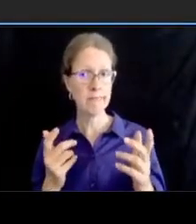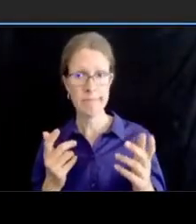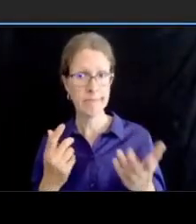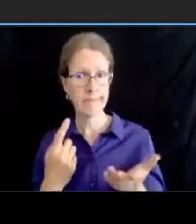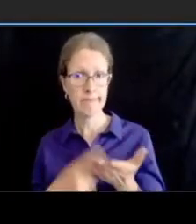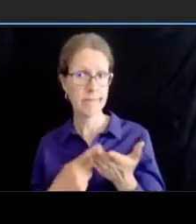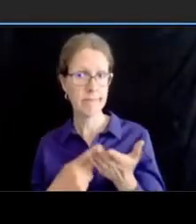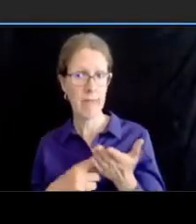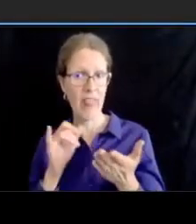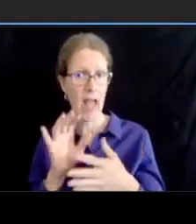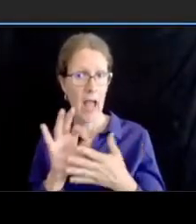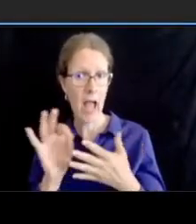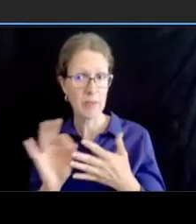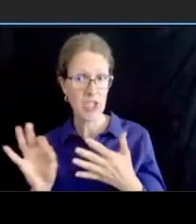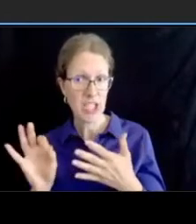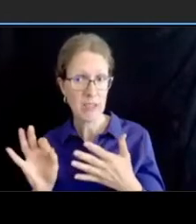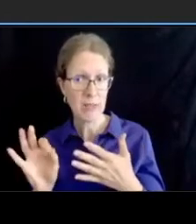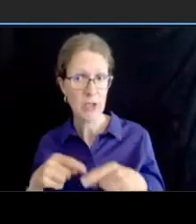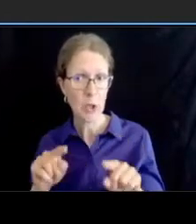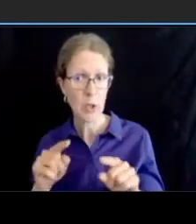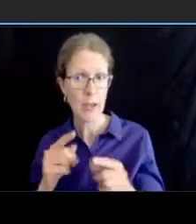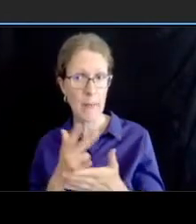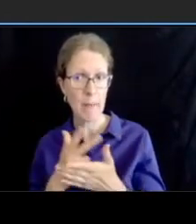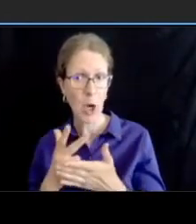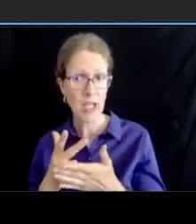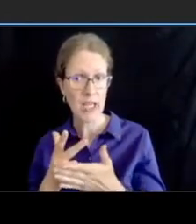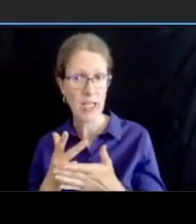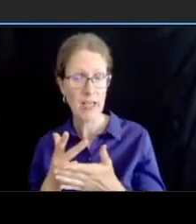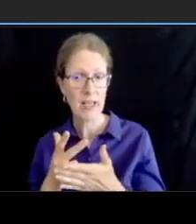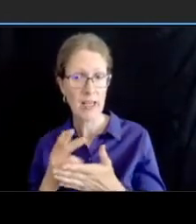just parking it's really curbside usage right it's loading and pick up drop off